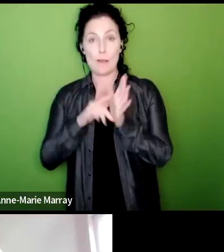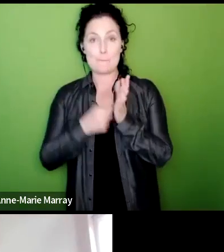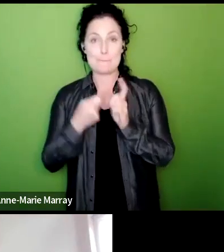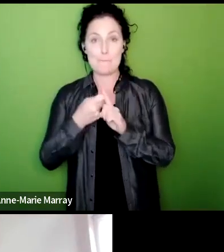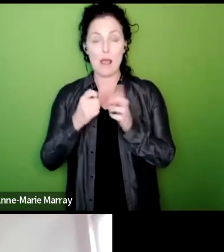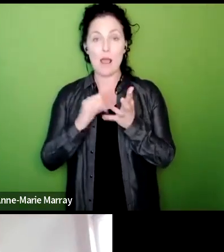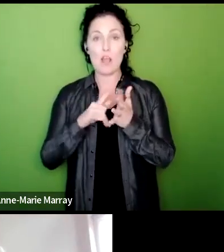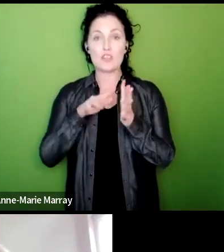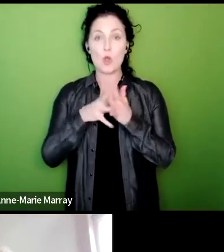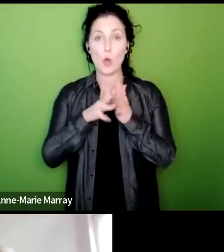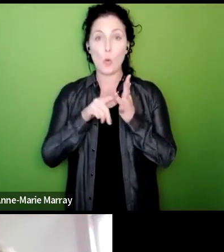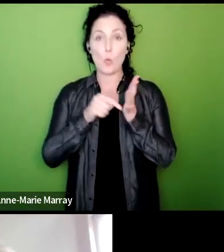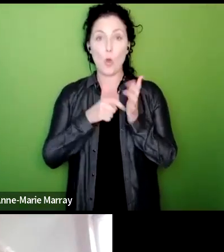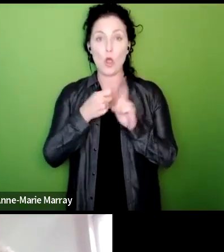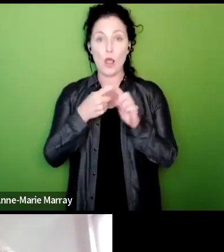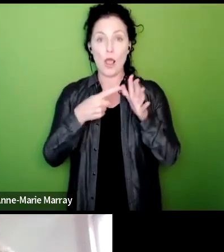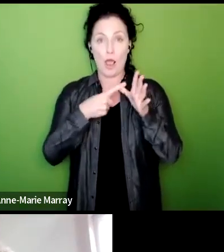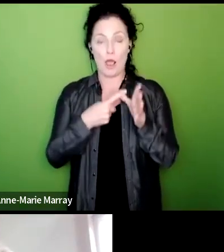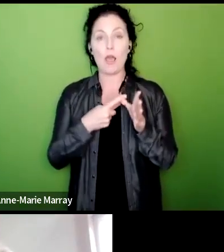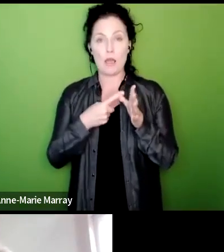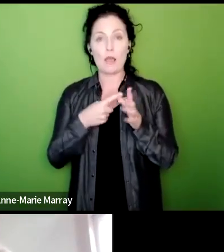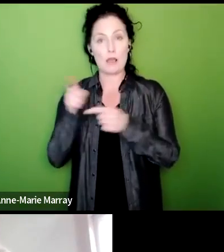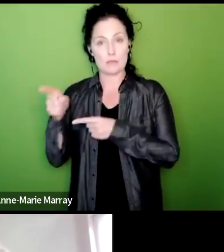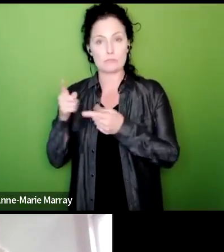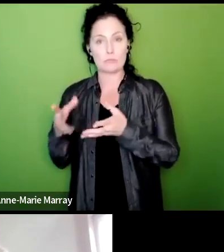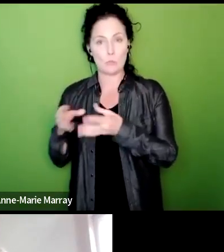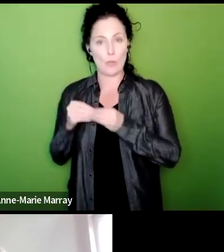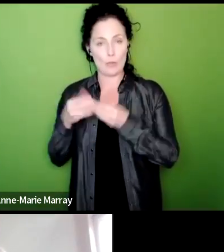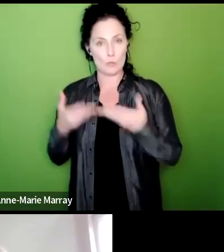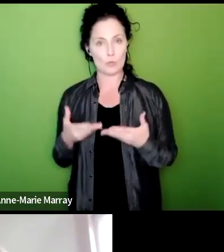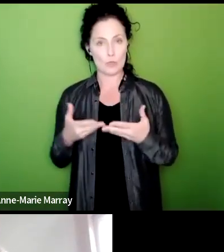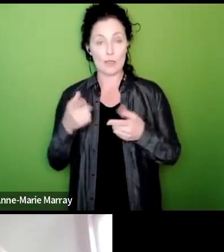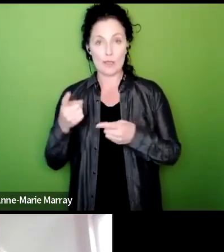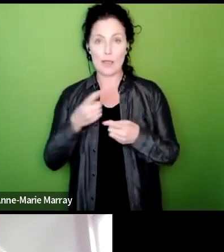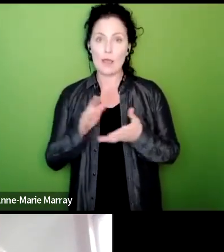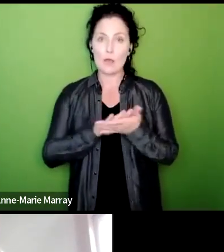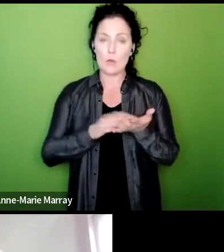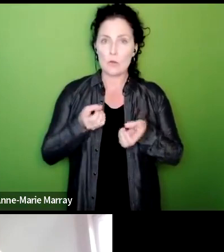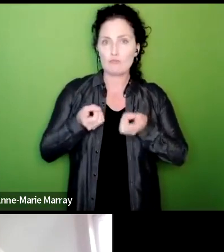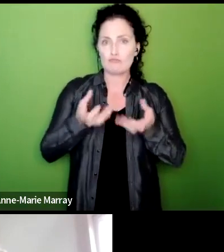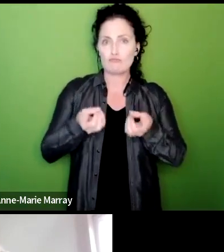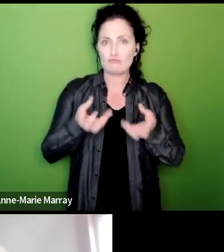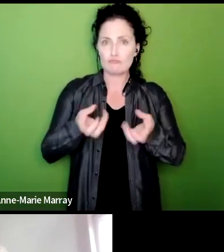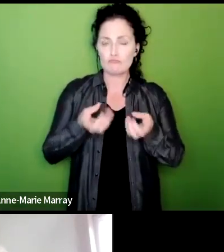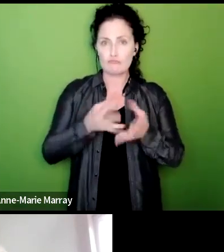much information as we can in the time that we've got but also for you to make any initial comments